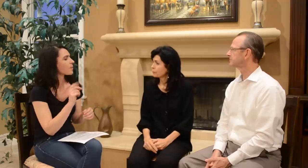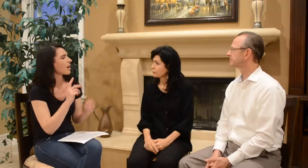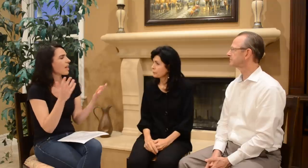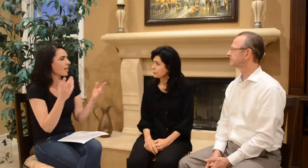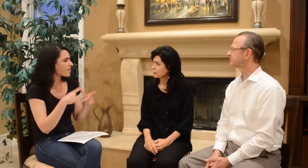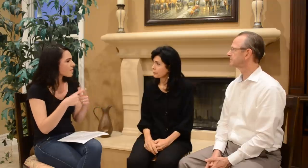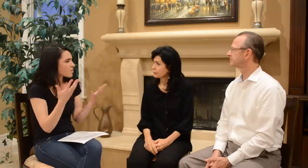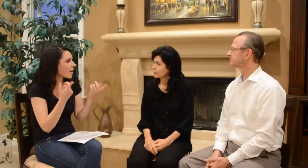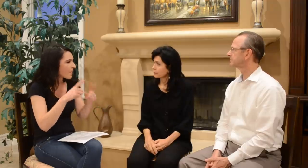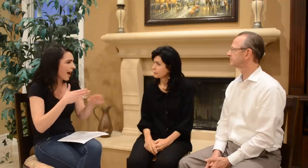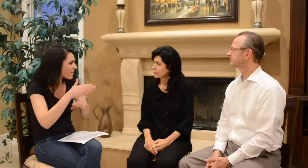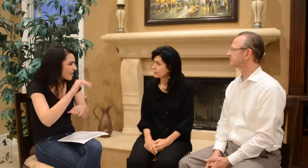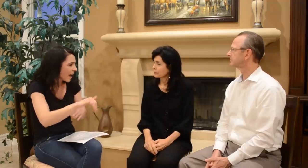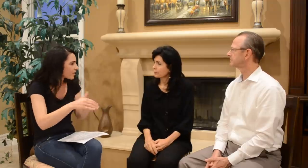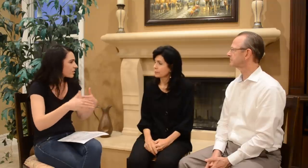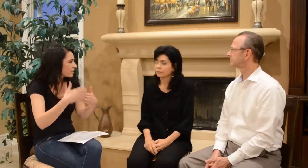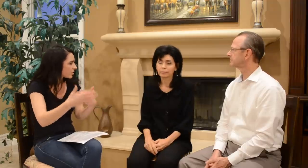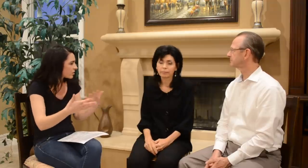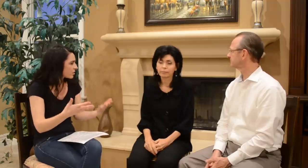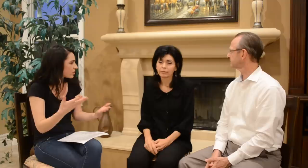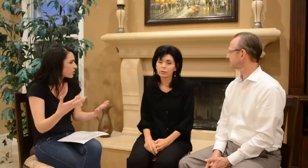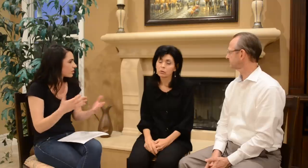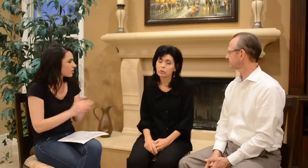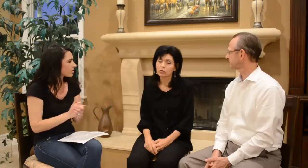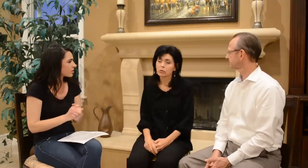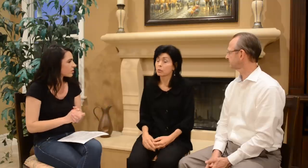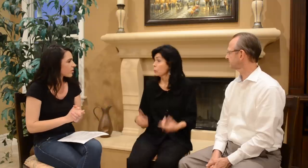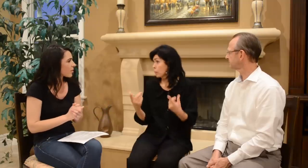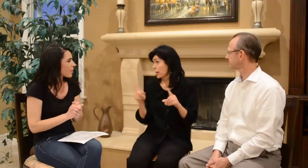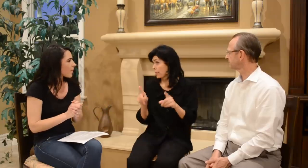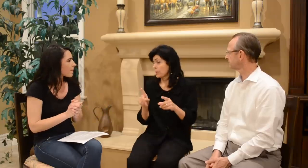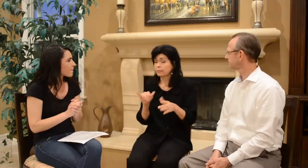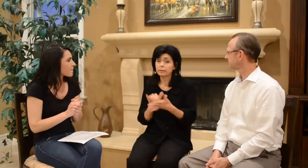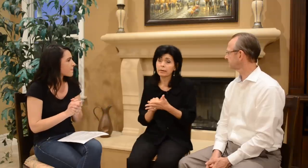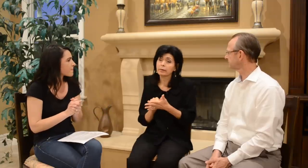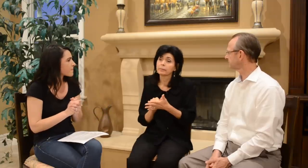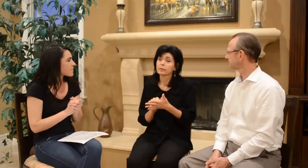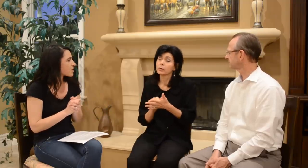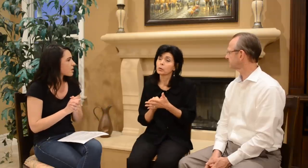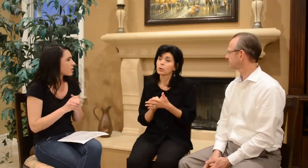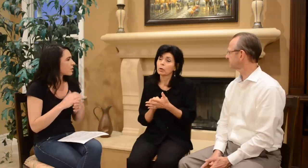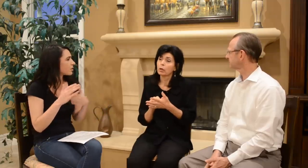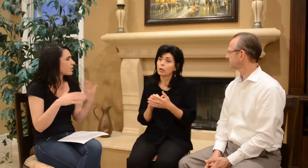So, ok… then what happened after that? What happened after that?